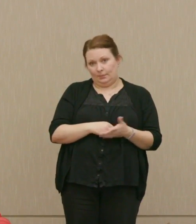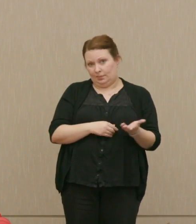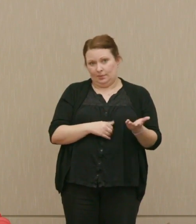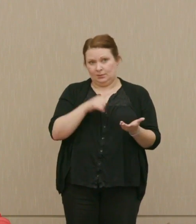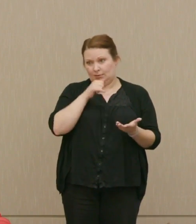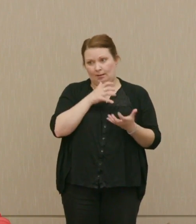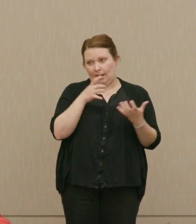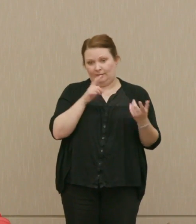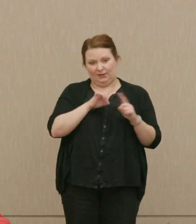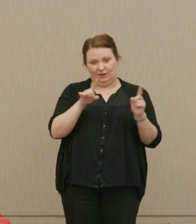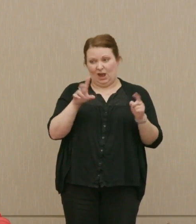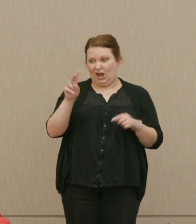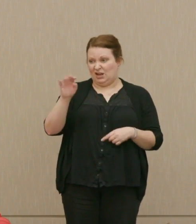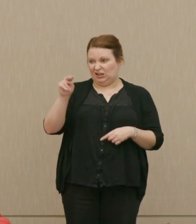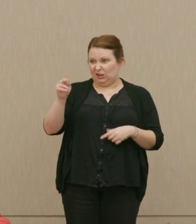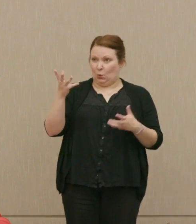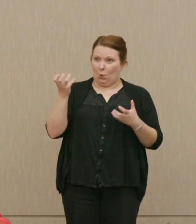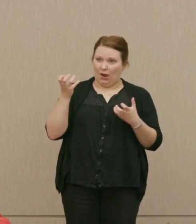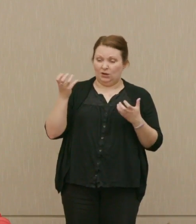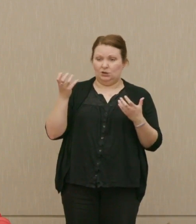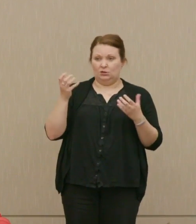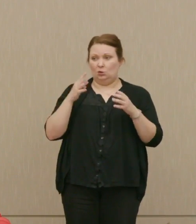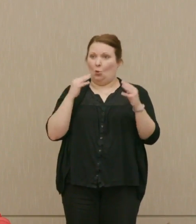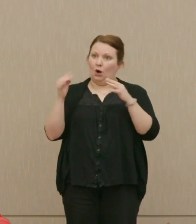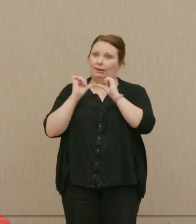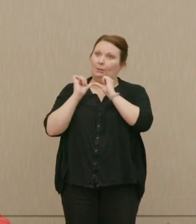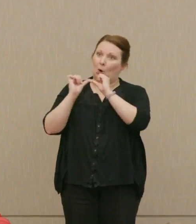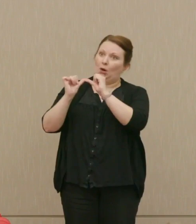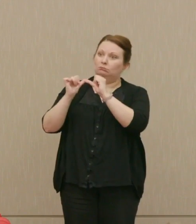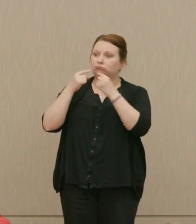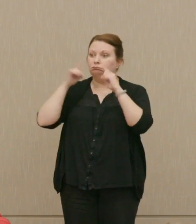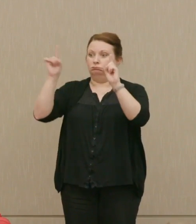difference. Nixon wanted to keep a war going, and did.